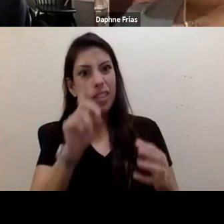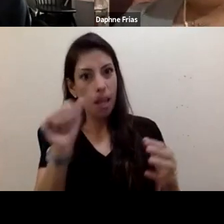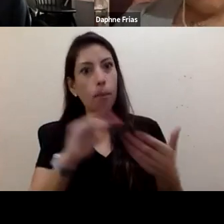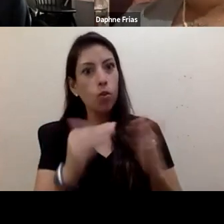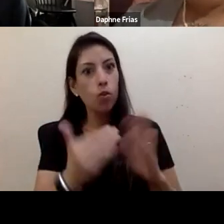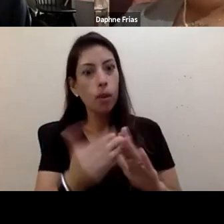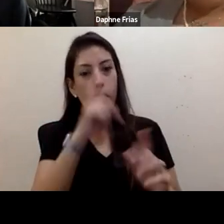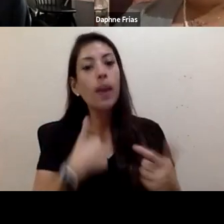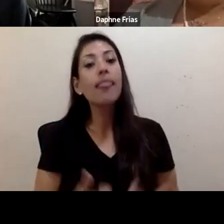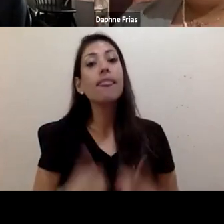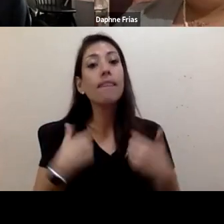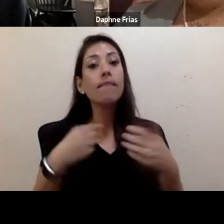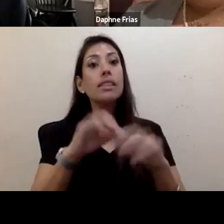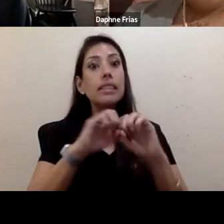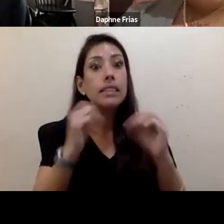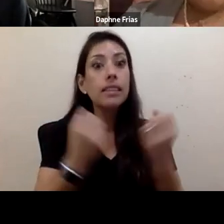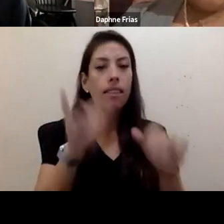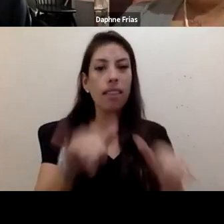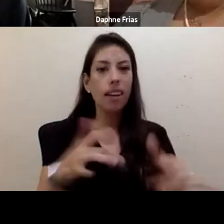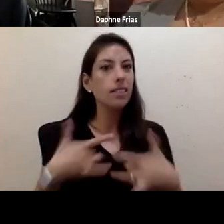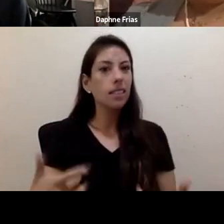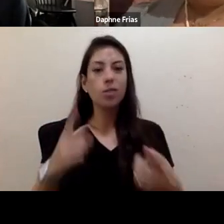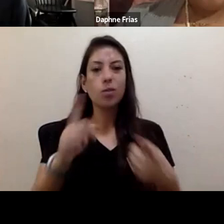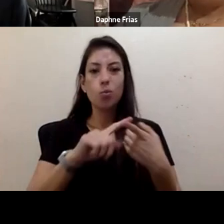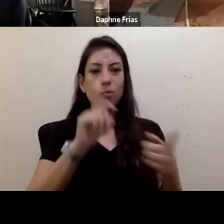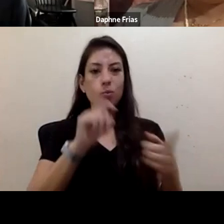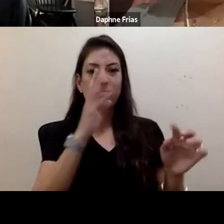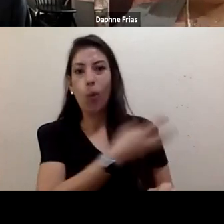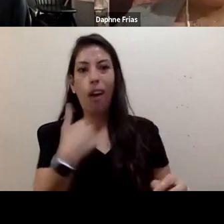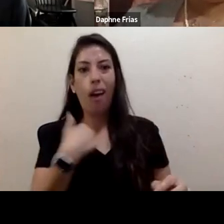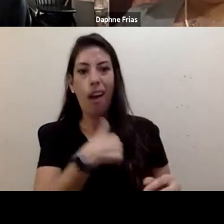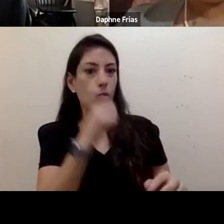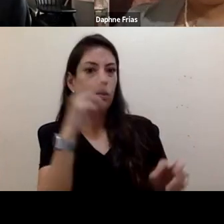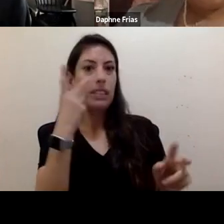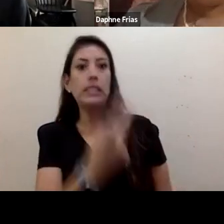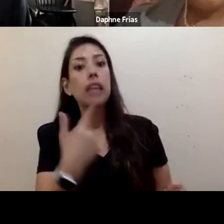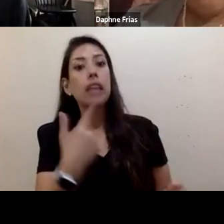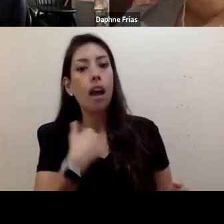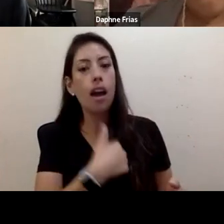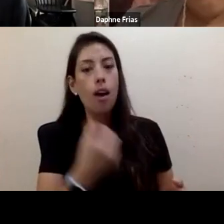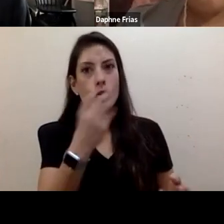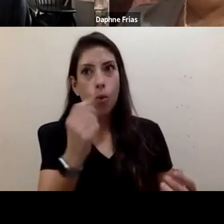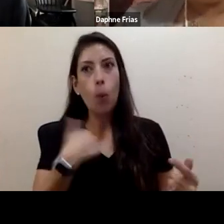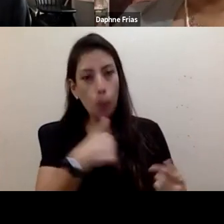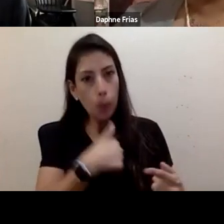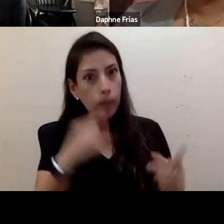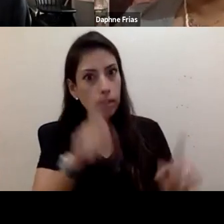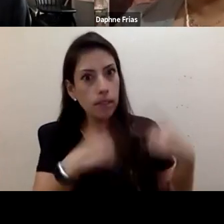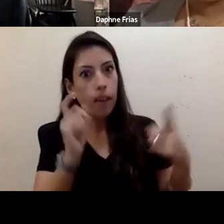So we've had to fight to be seen, and had to have been resilient to get here in the first place.